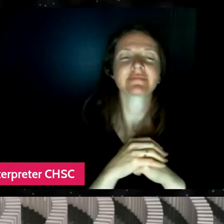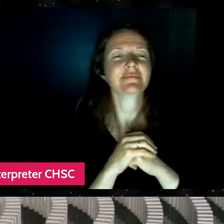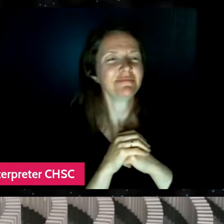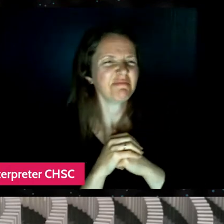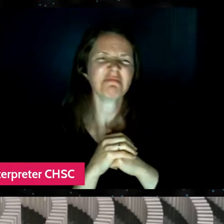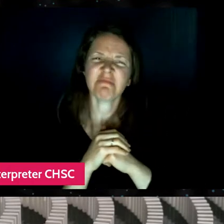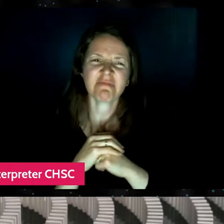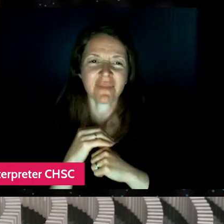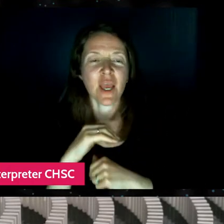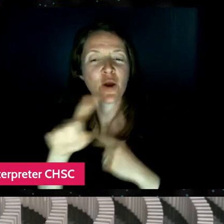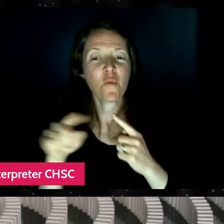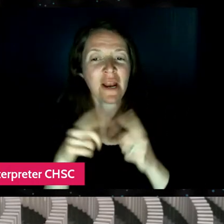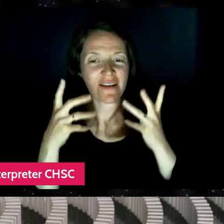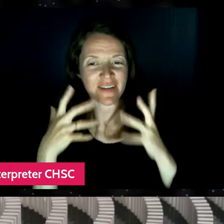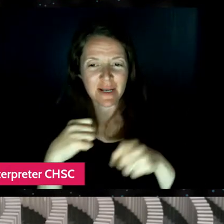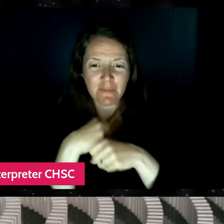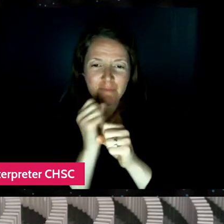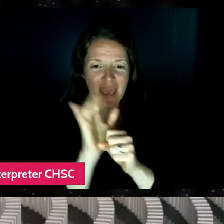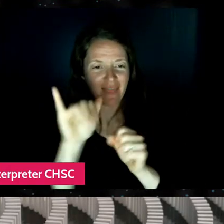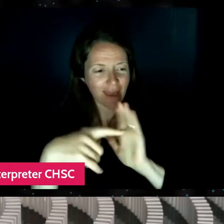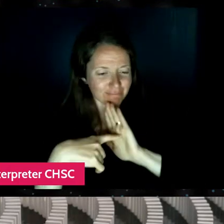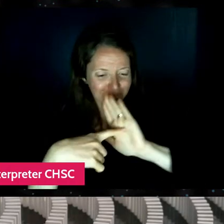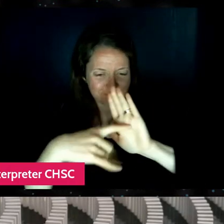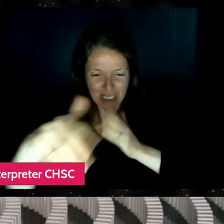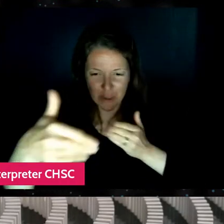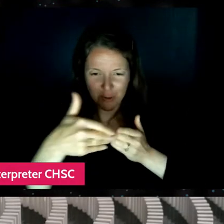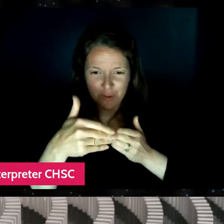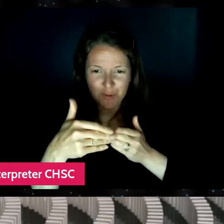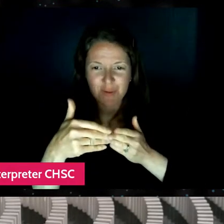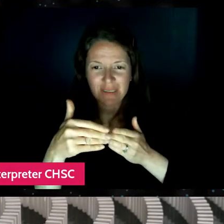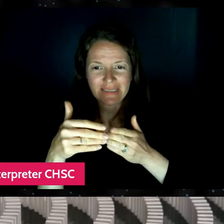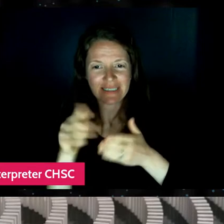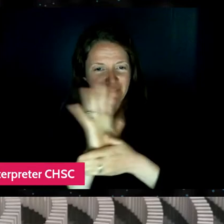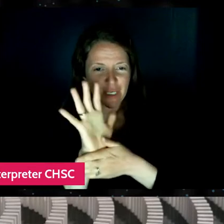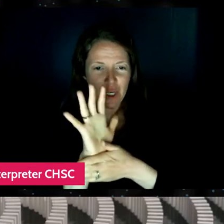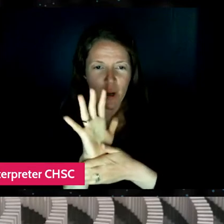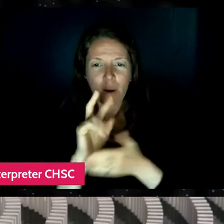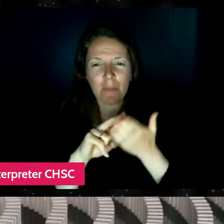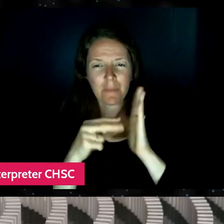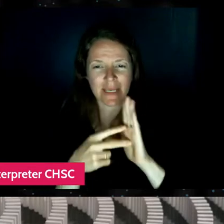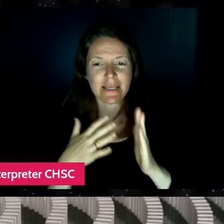there was a pretty big change in my content in the sense that I made a clear effort